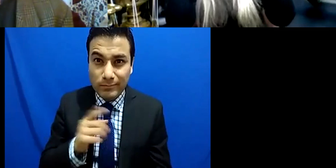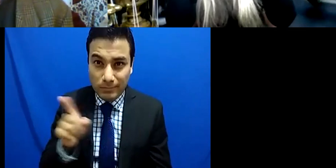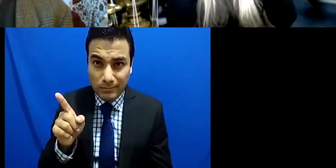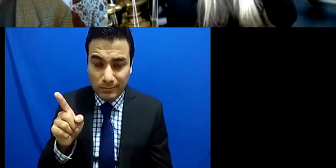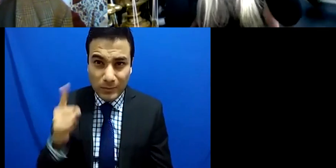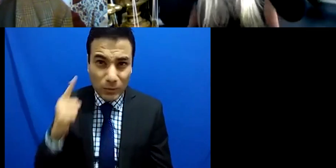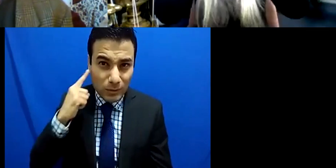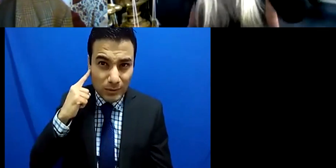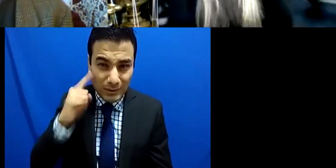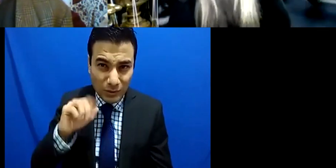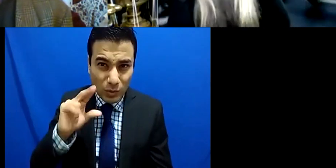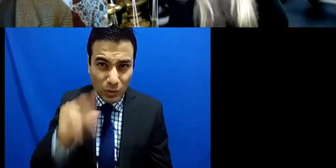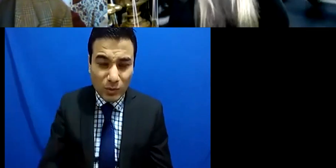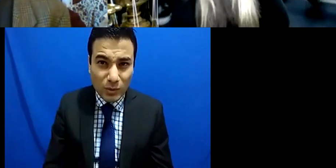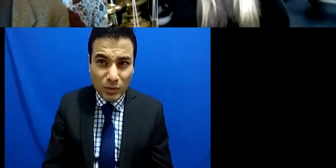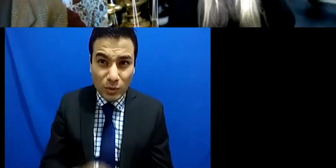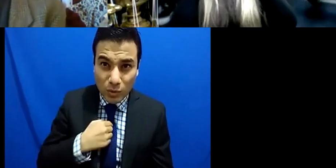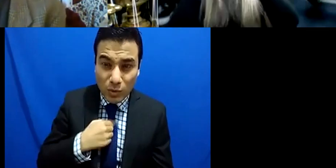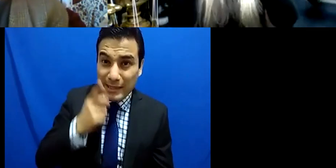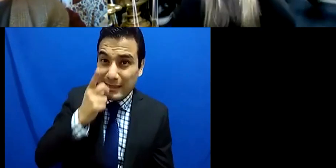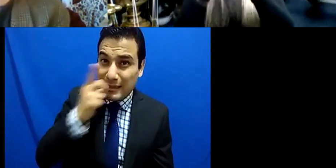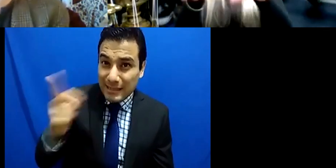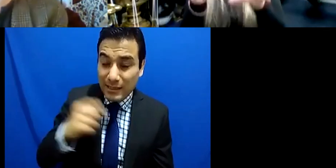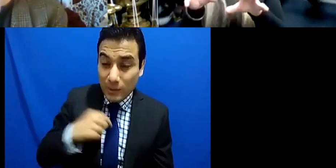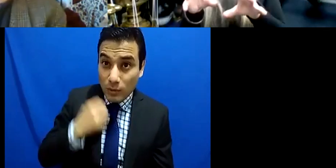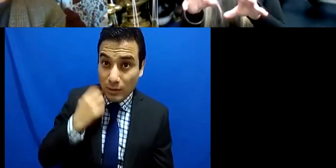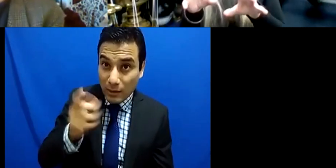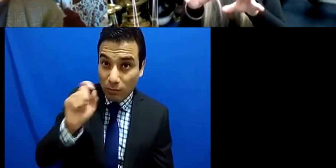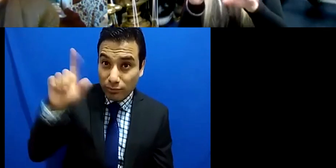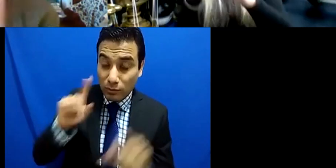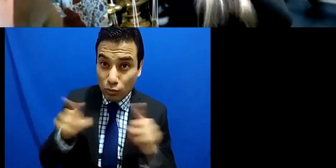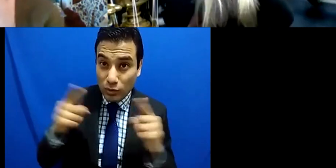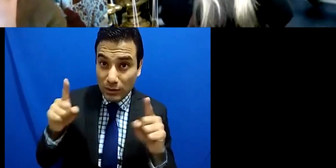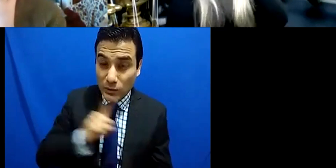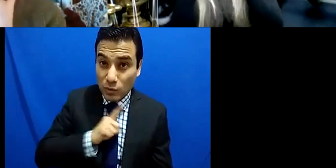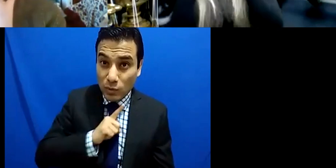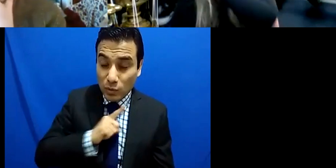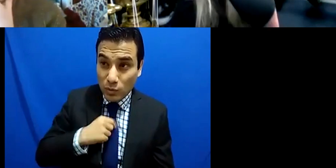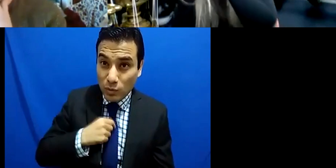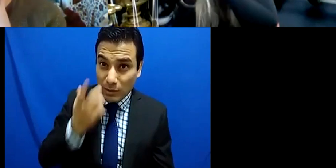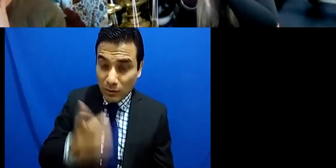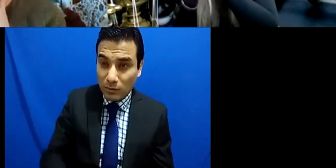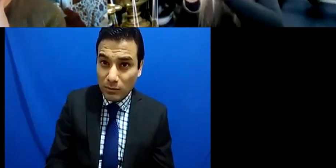in over 100 year history of putting people into orchestras it was then hard for them to visualize